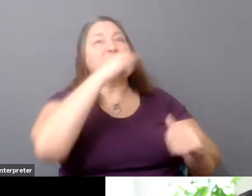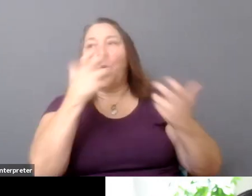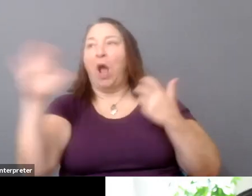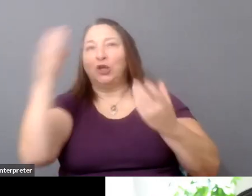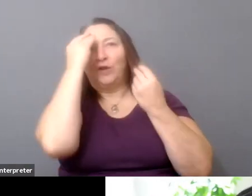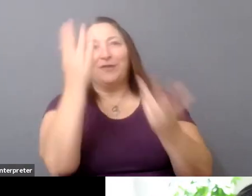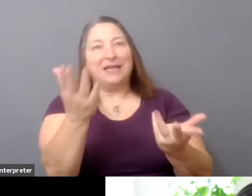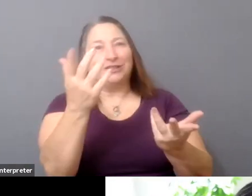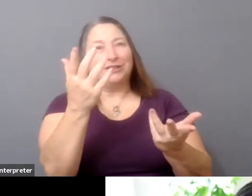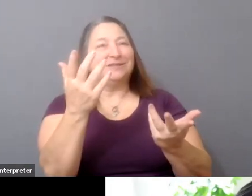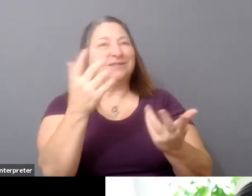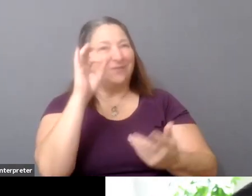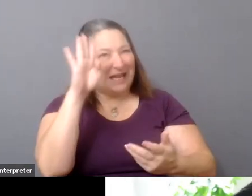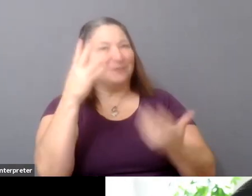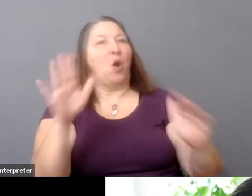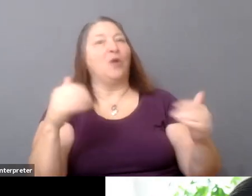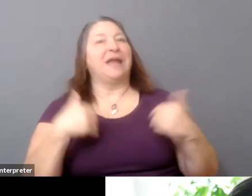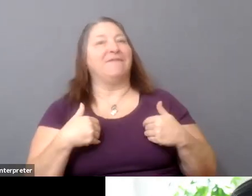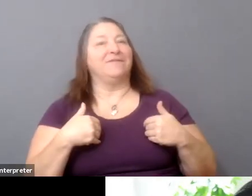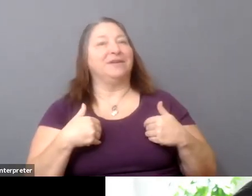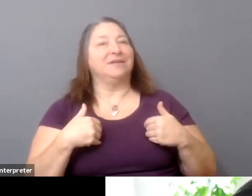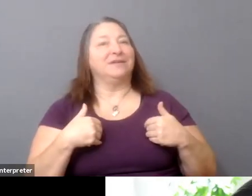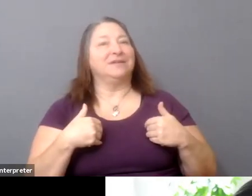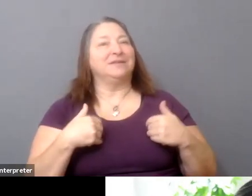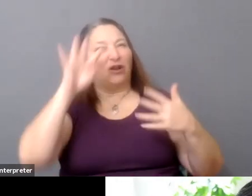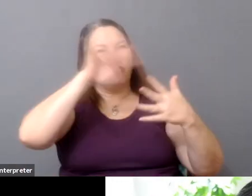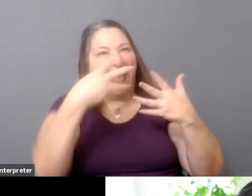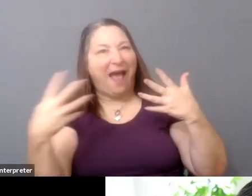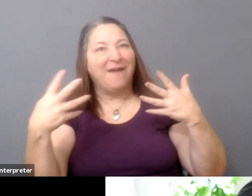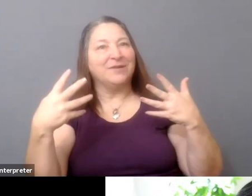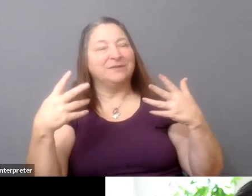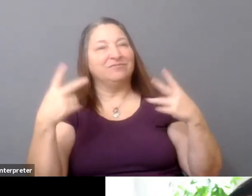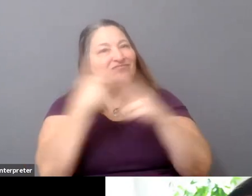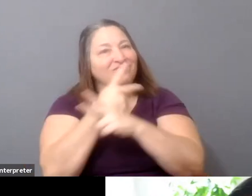And so if you take, you know, a company like that-- and, you know, they're not the only--